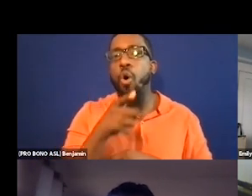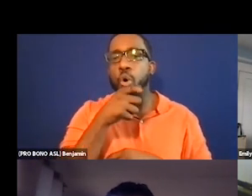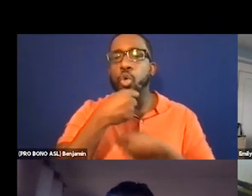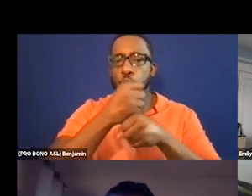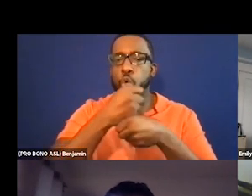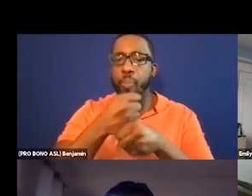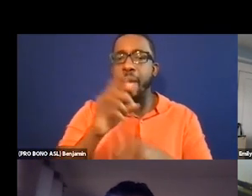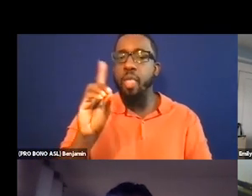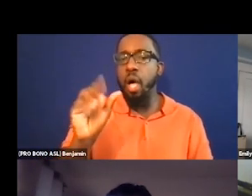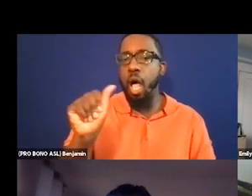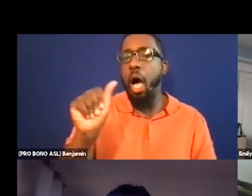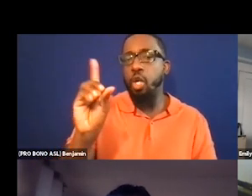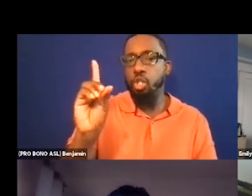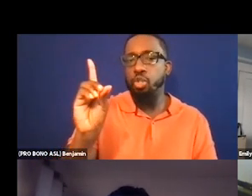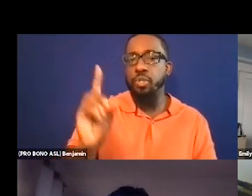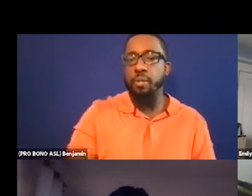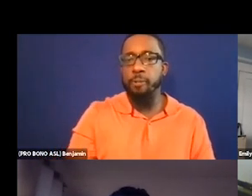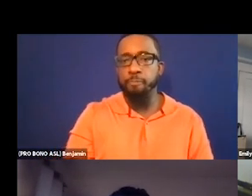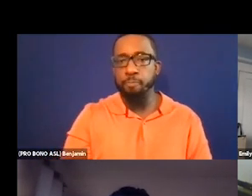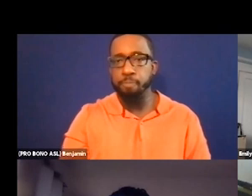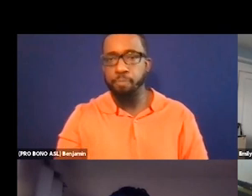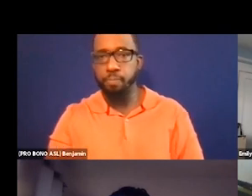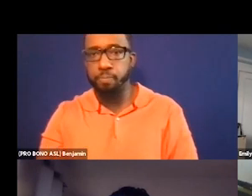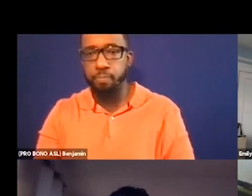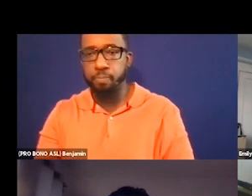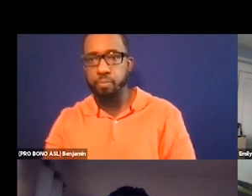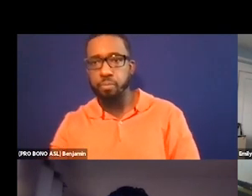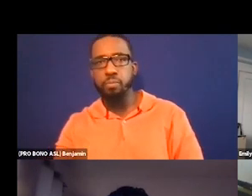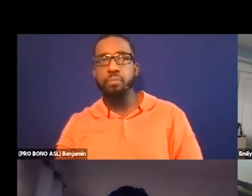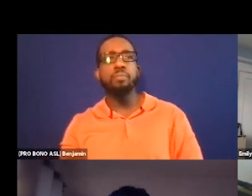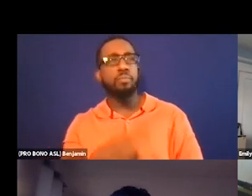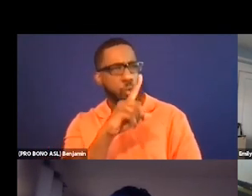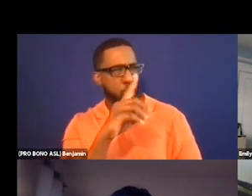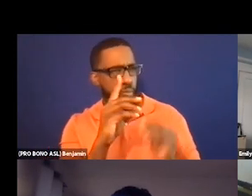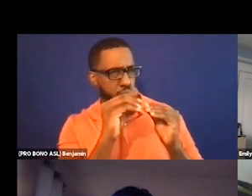One more thing to add, too, is that this is a really great example of the competing accommodations that come up.